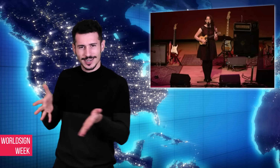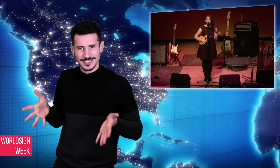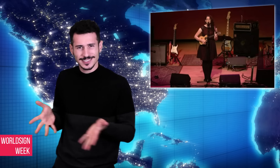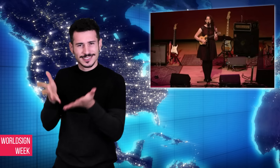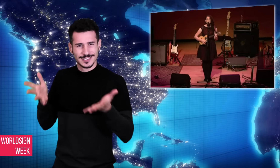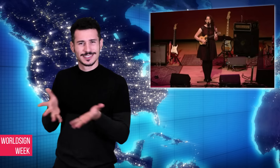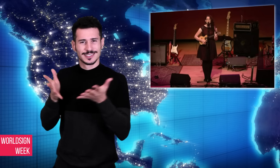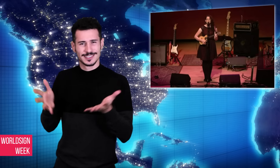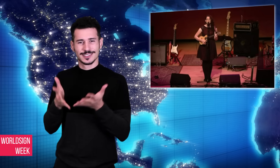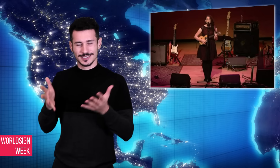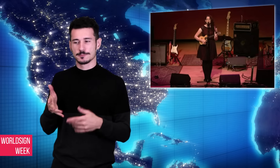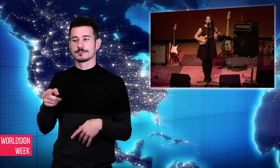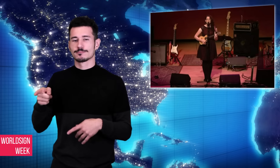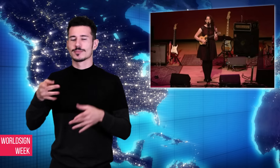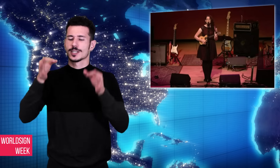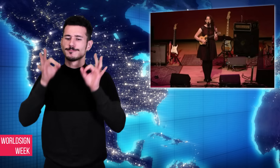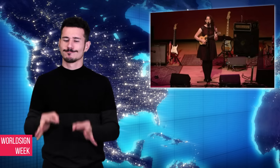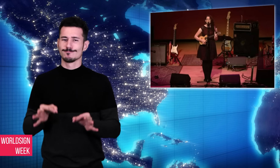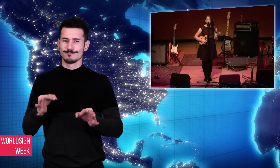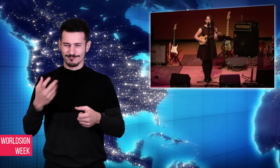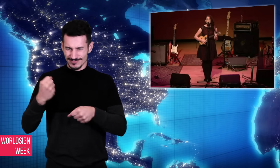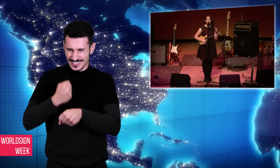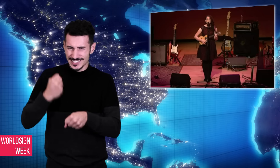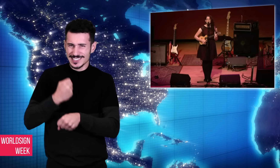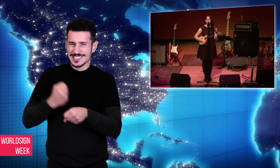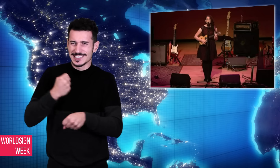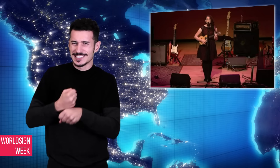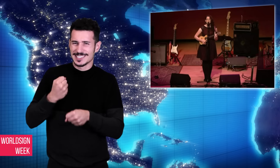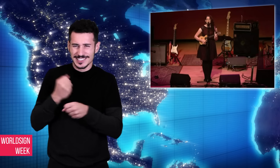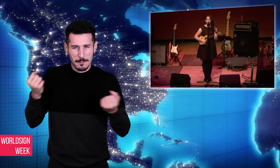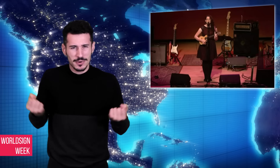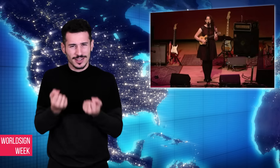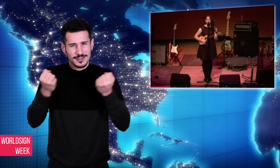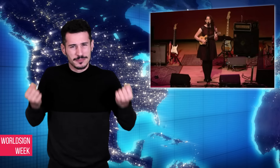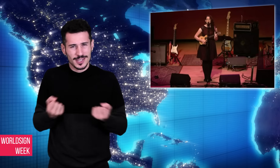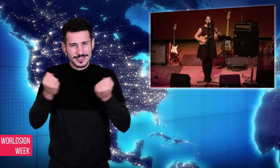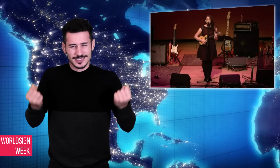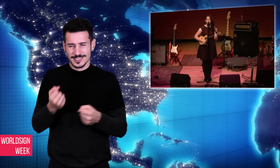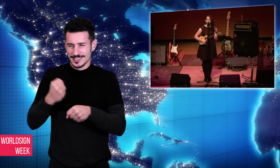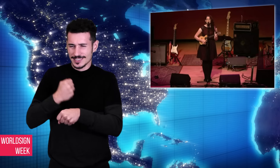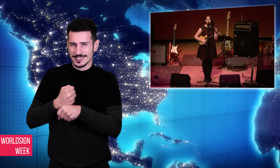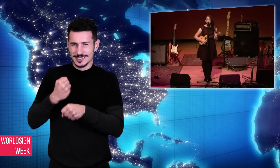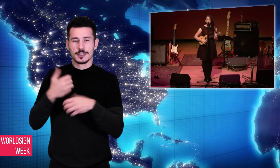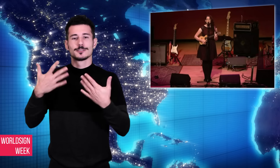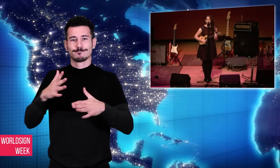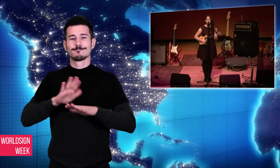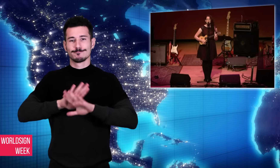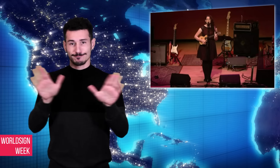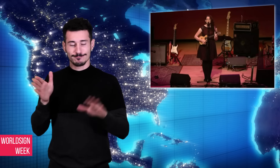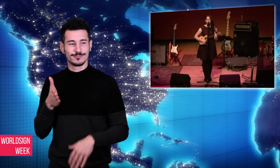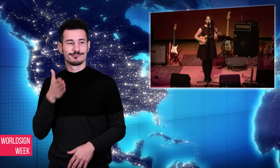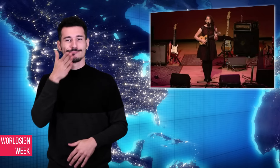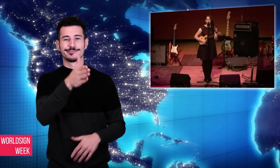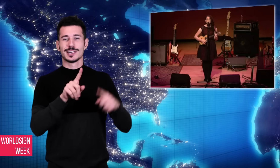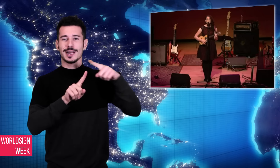hard work. She did not tell the judges of her hearing loss during